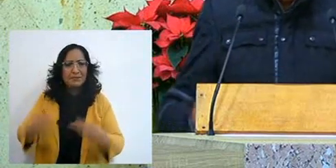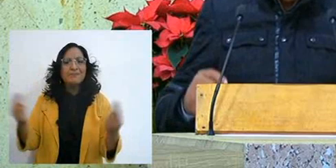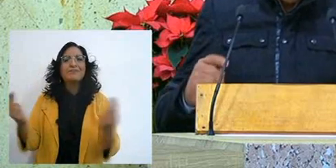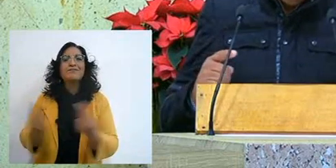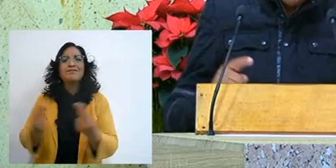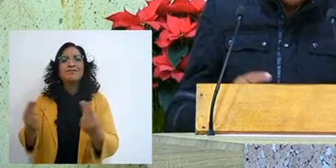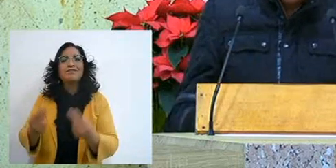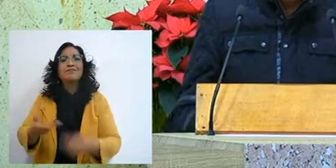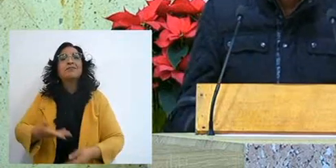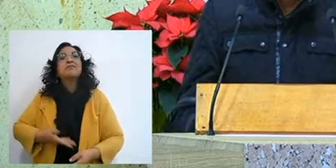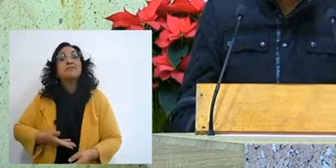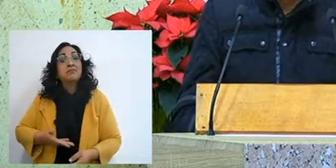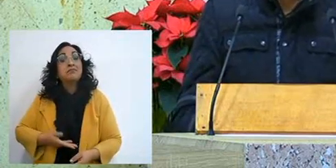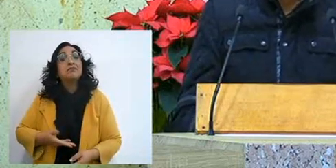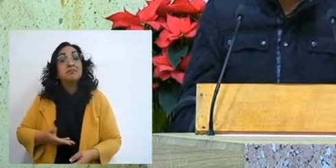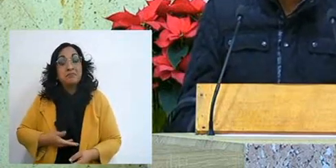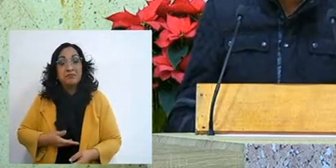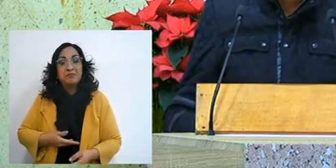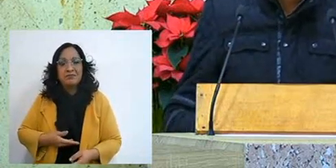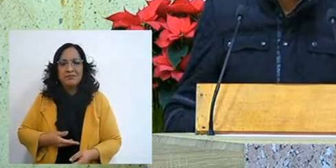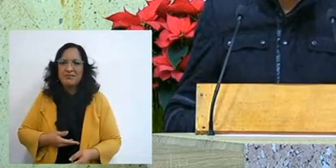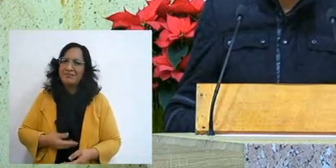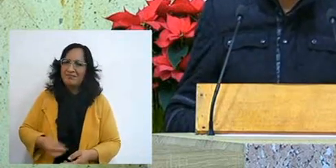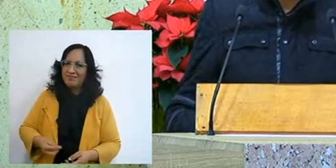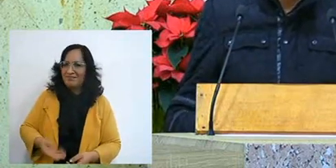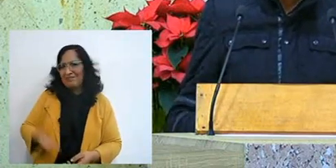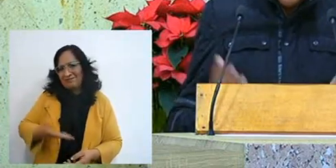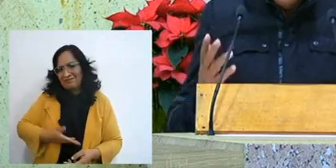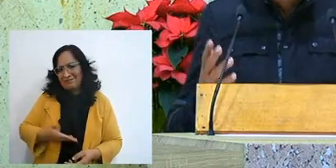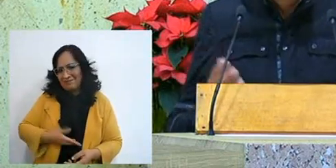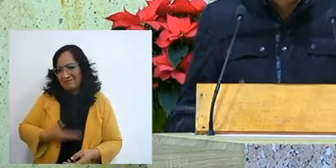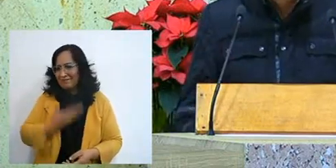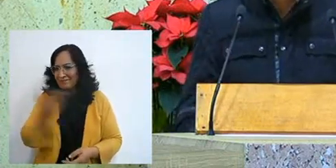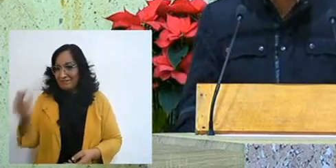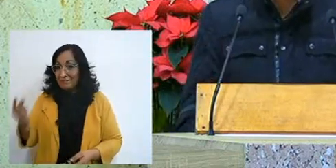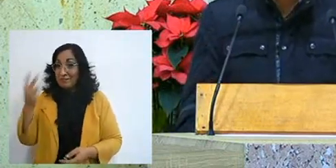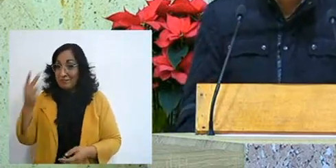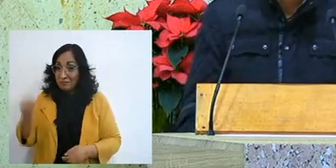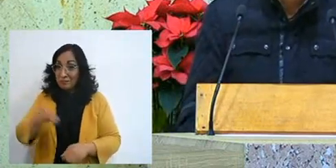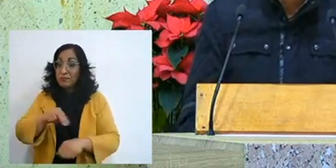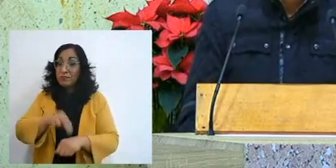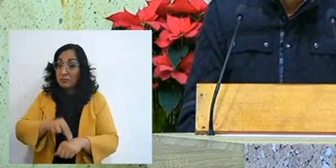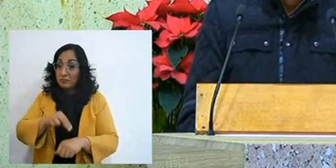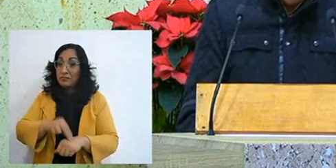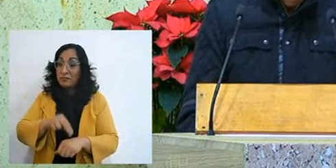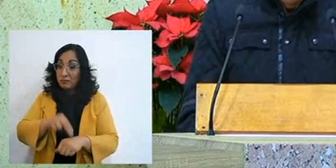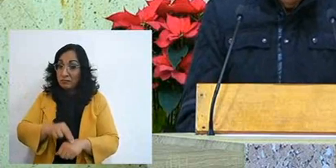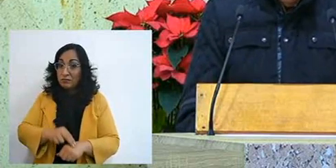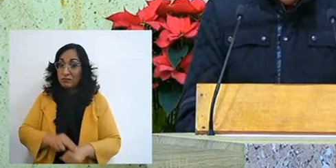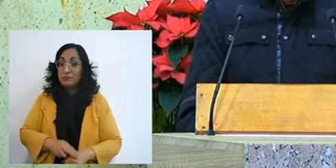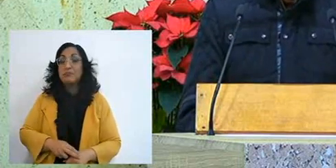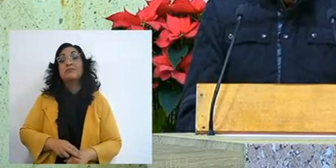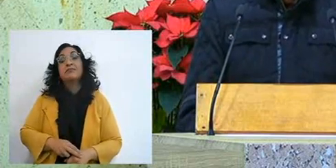attended by two excellent doctors, brethens in the faith,